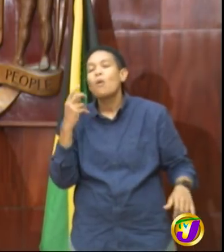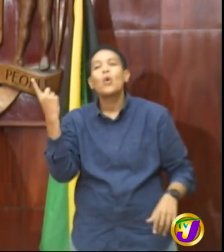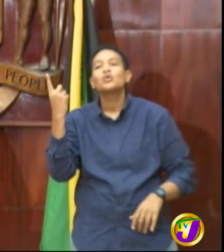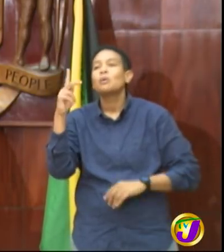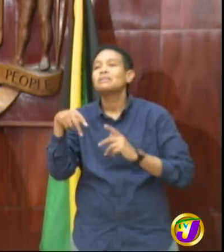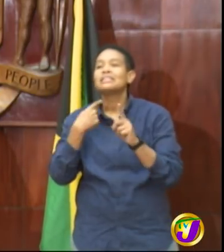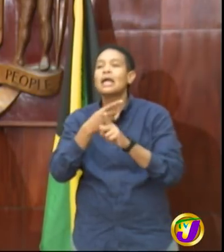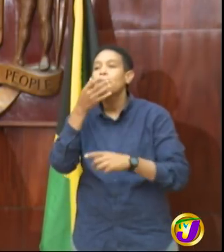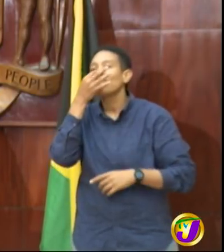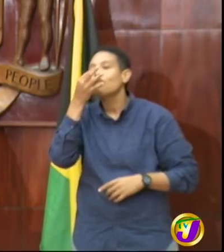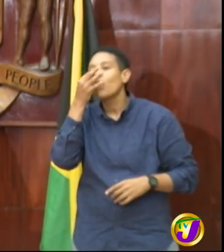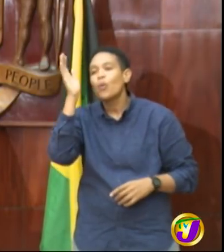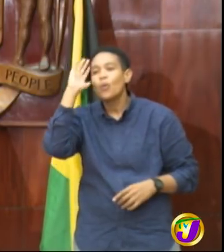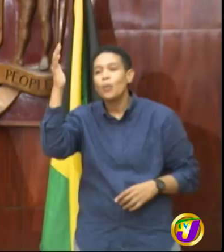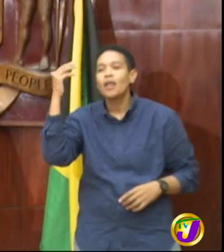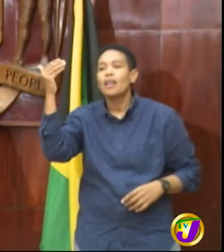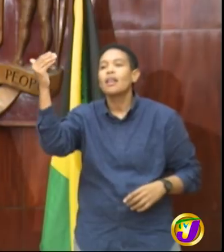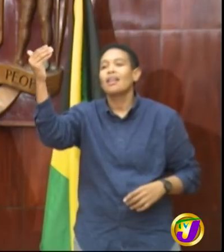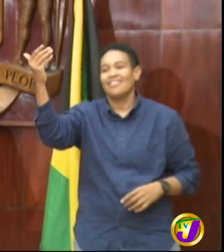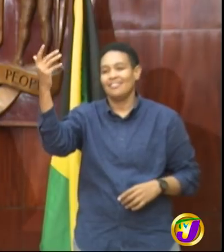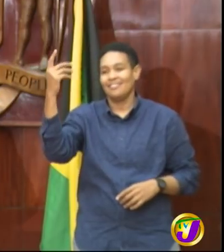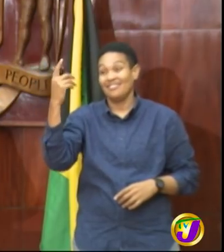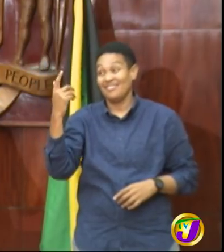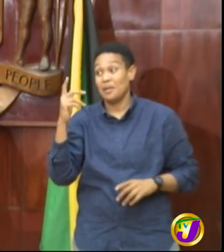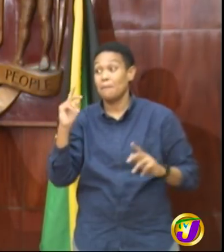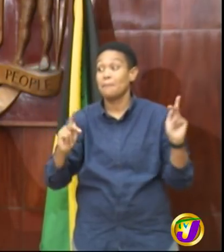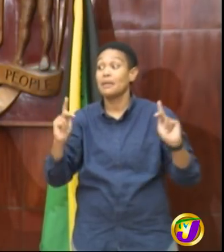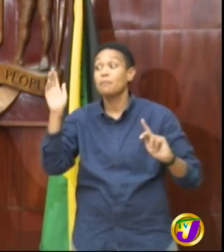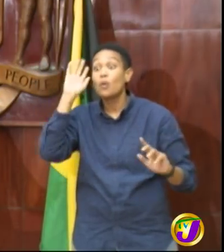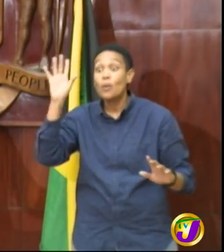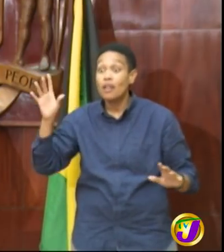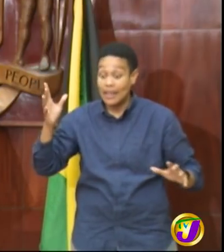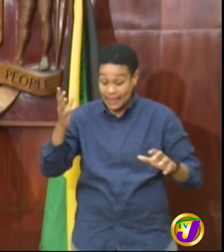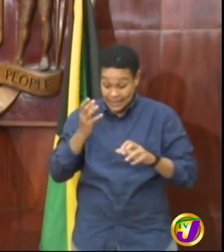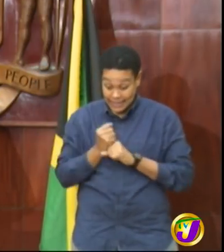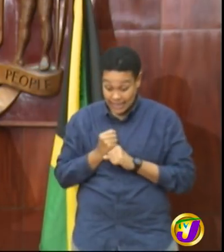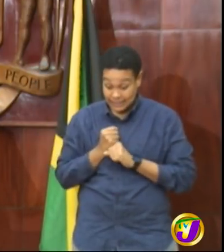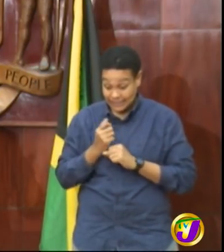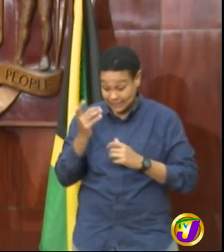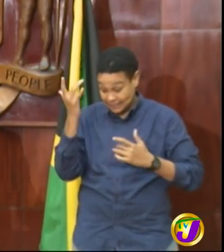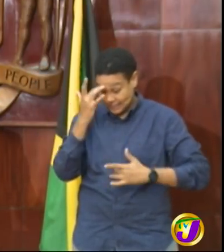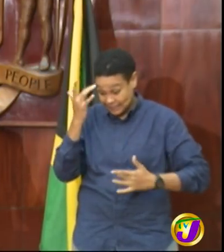influenza in other words people are going to get it or avoid it with a